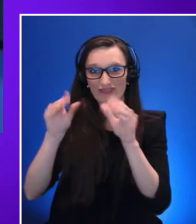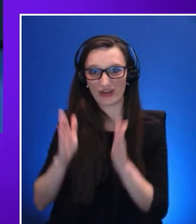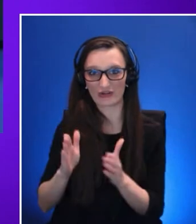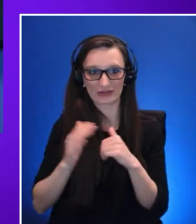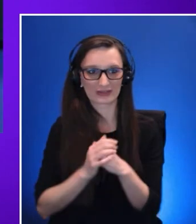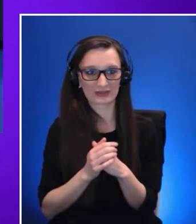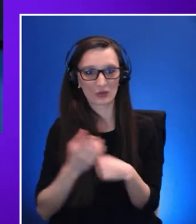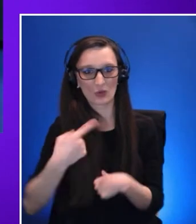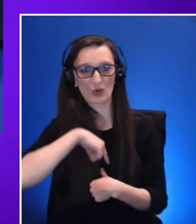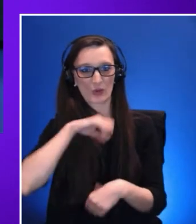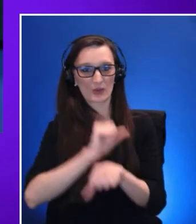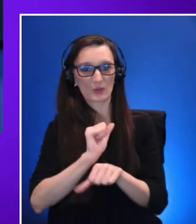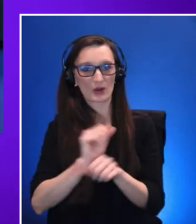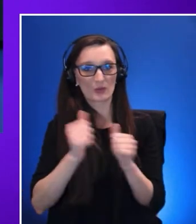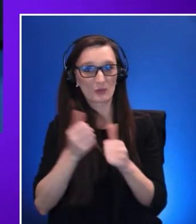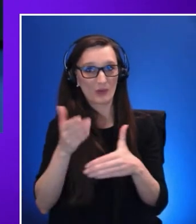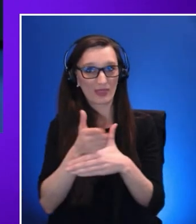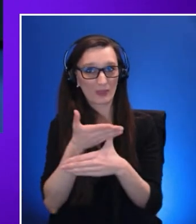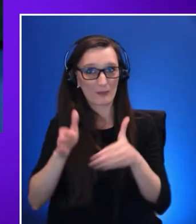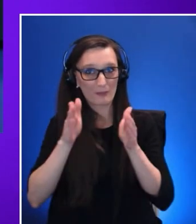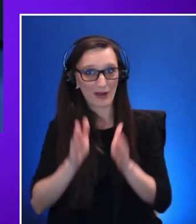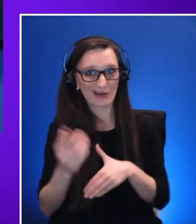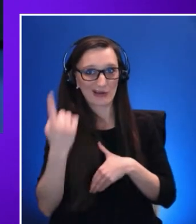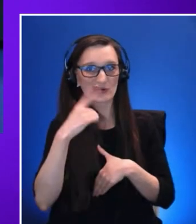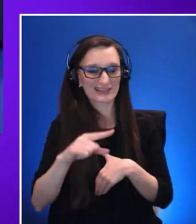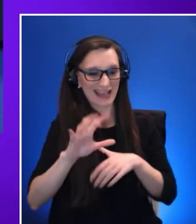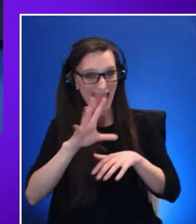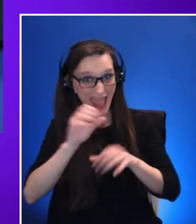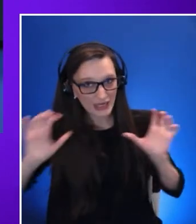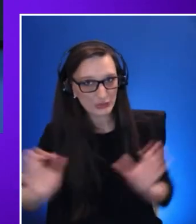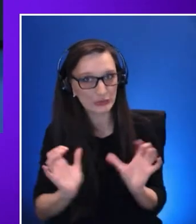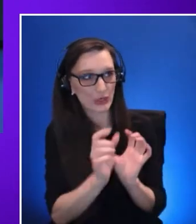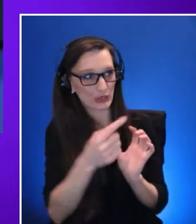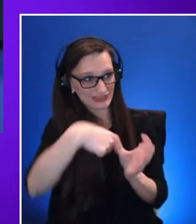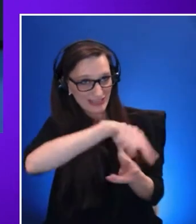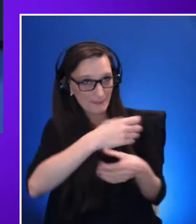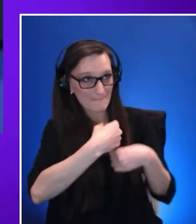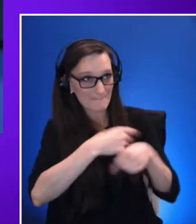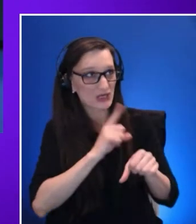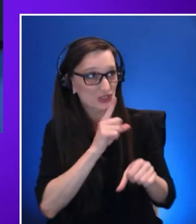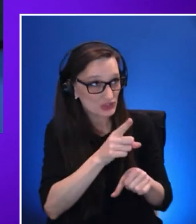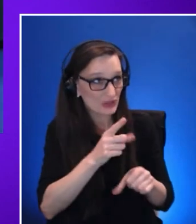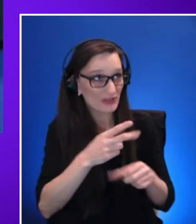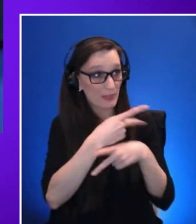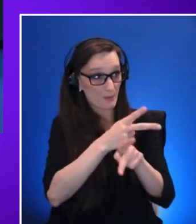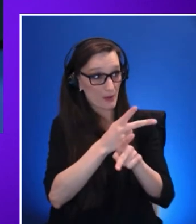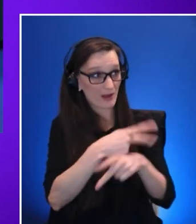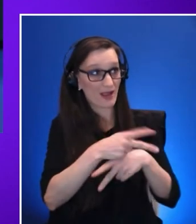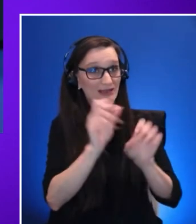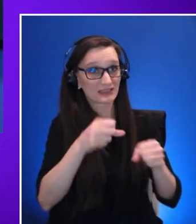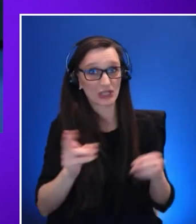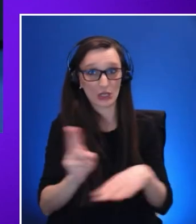them to ensure that the product to be used in Accenture should must be accessible, following